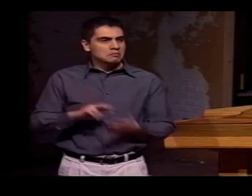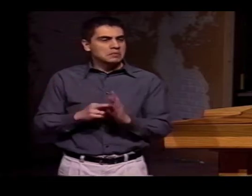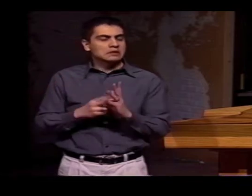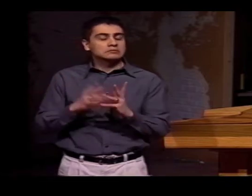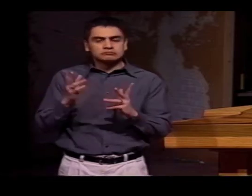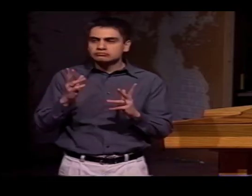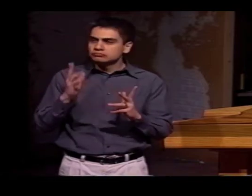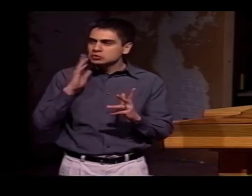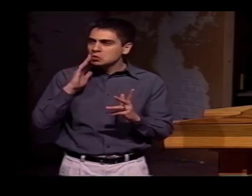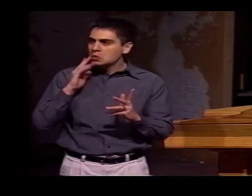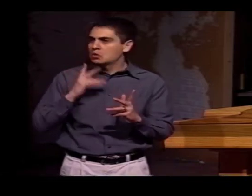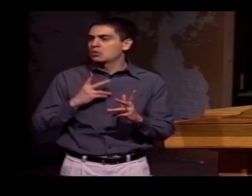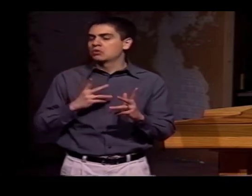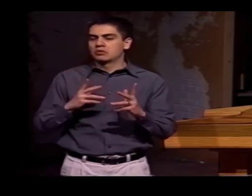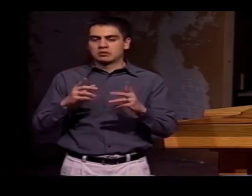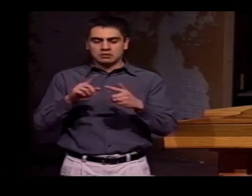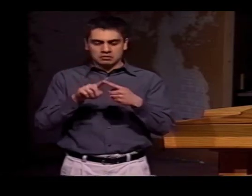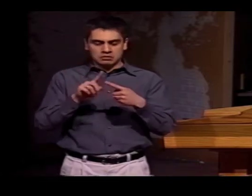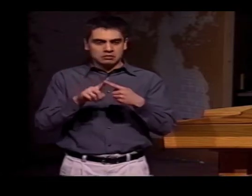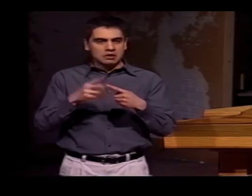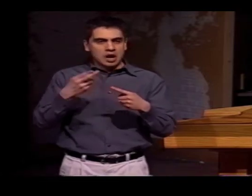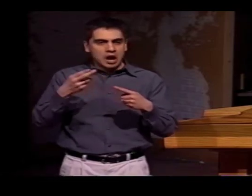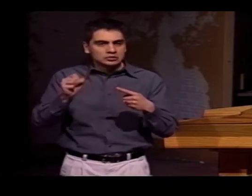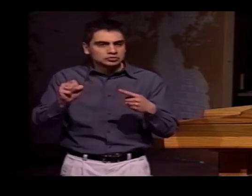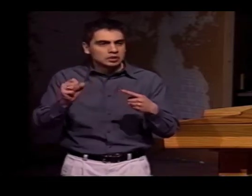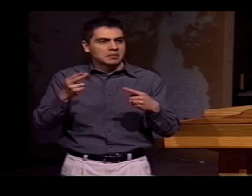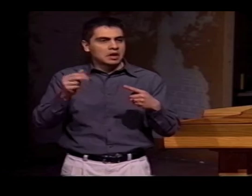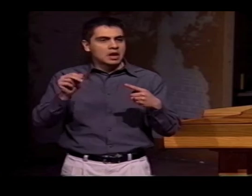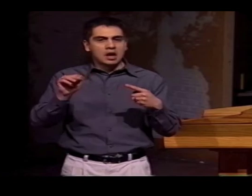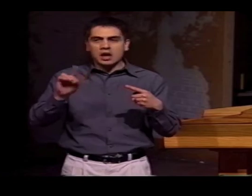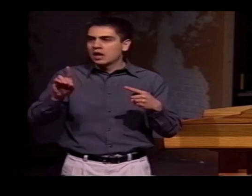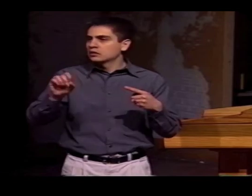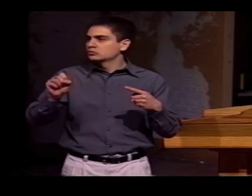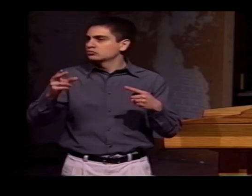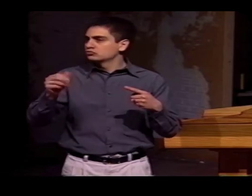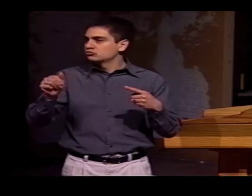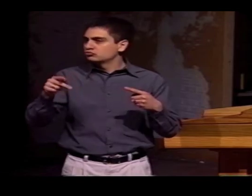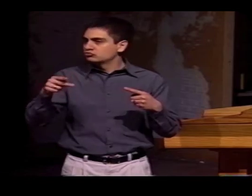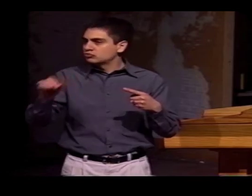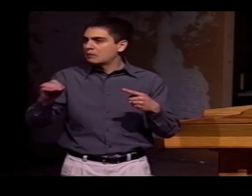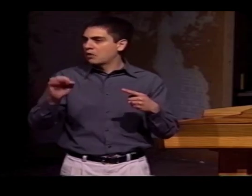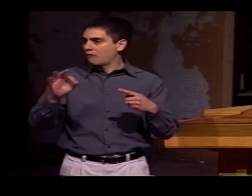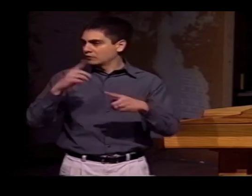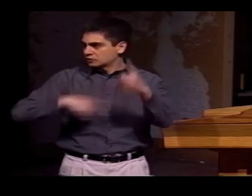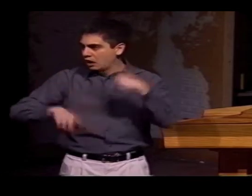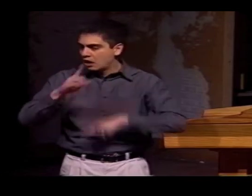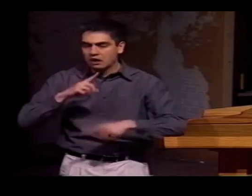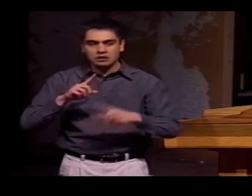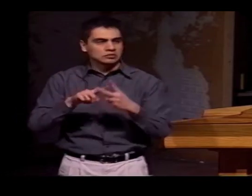A PHONOLOGICAL PARAMETER THAT YOU SEE UP HERE ON THE SCREEN MEANS HAND SHAPE OF SIGN.